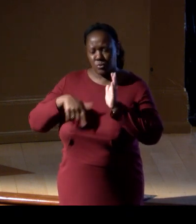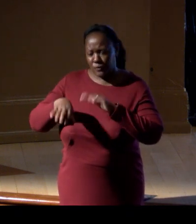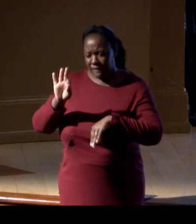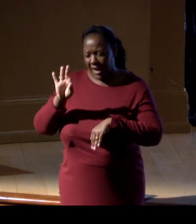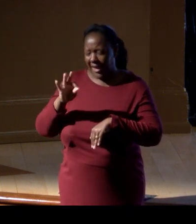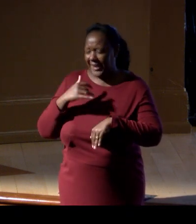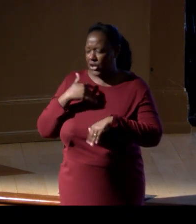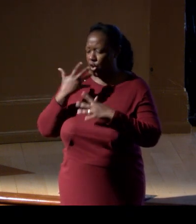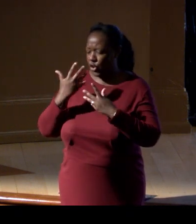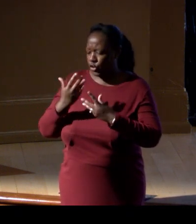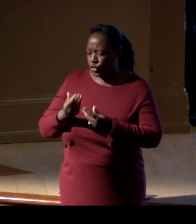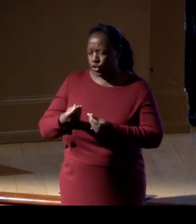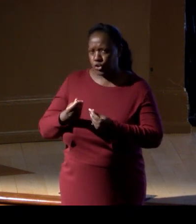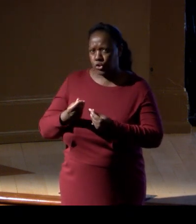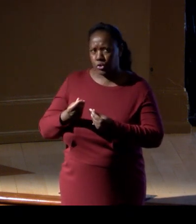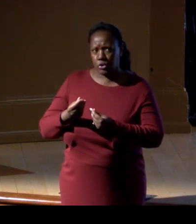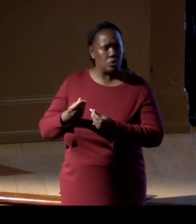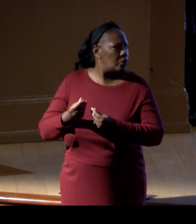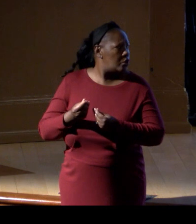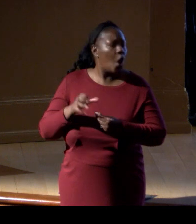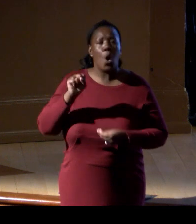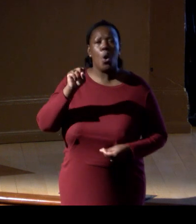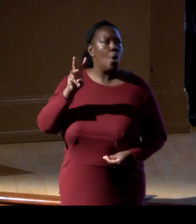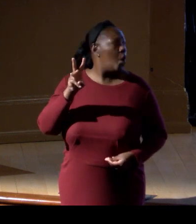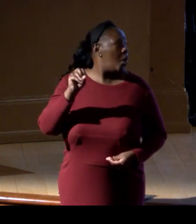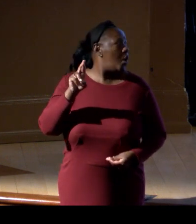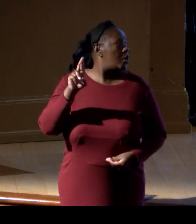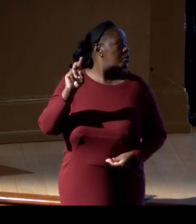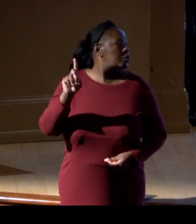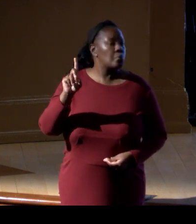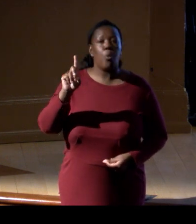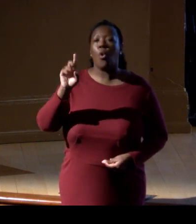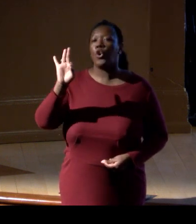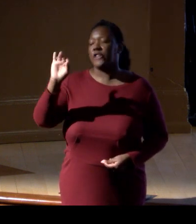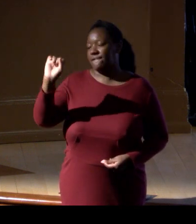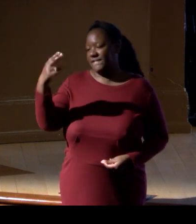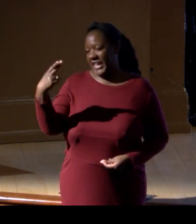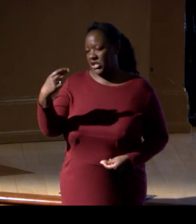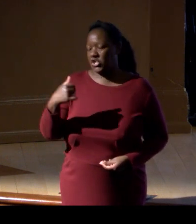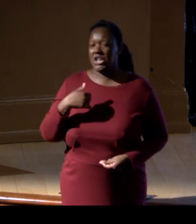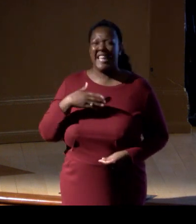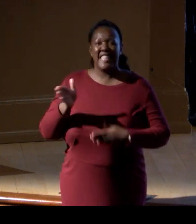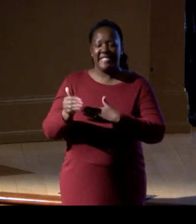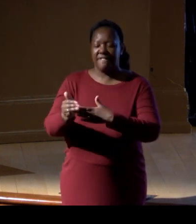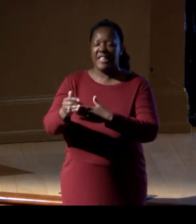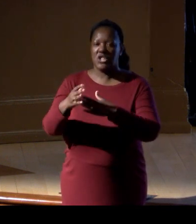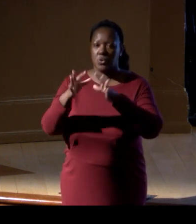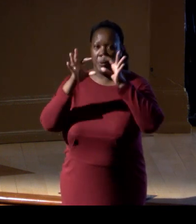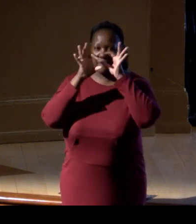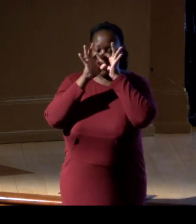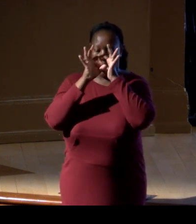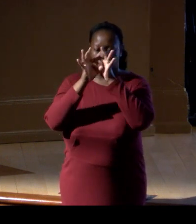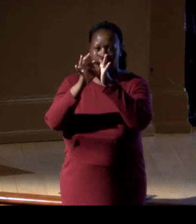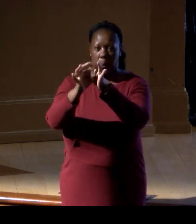those beautiful shark ray types with a long nose with the teeth, and also the rhino rays.